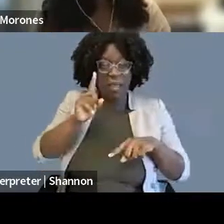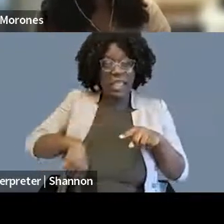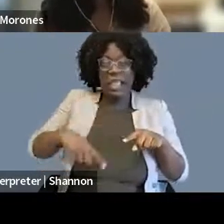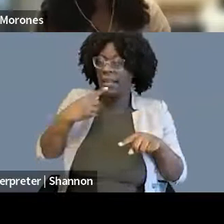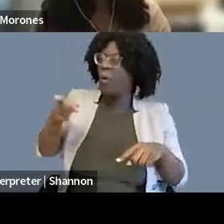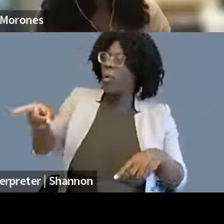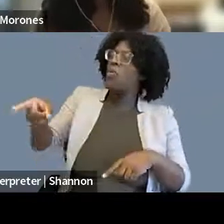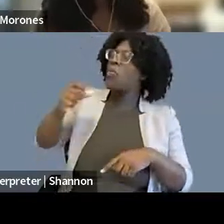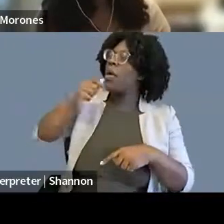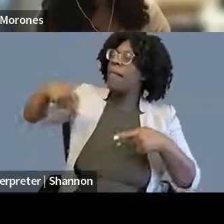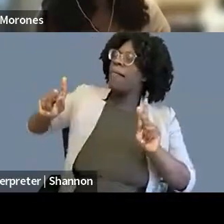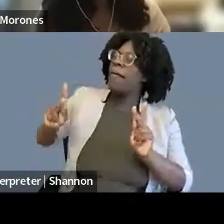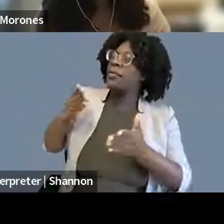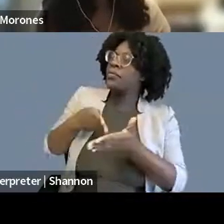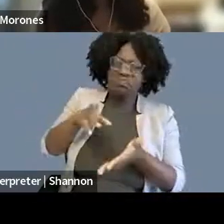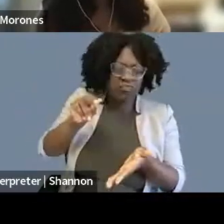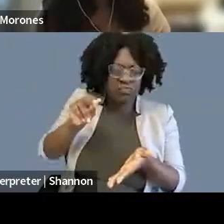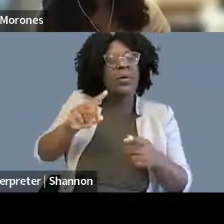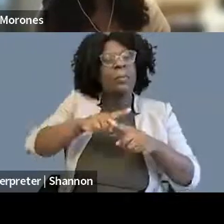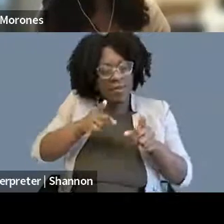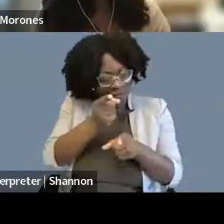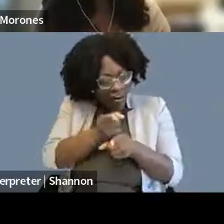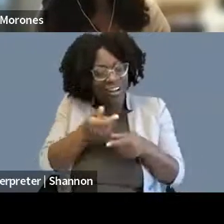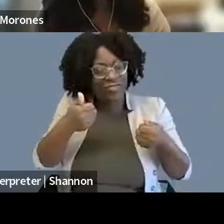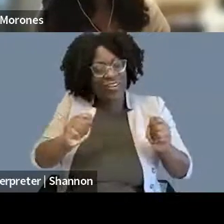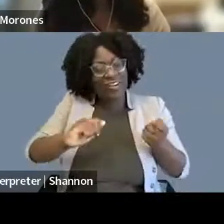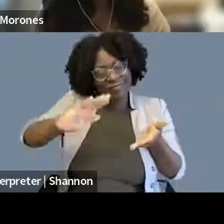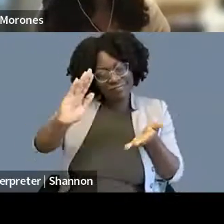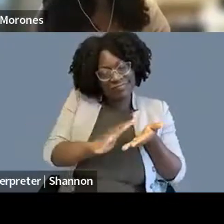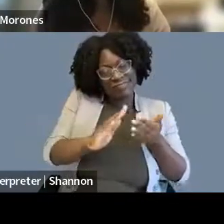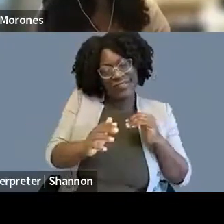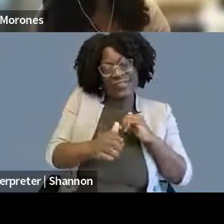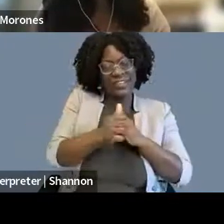of that lawsuit being successful is a big part of the job. So thank you so much.